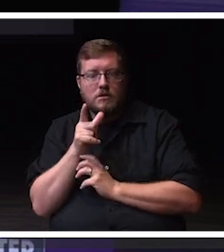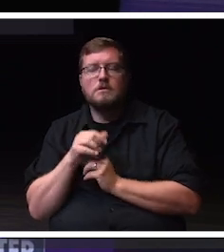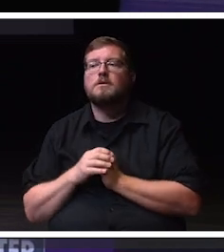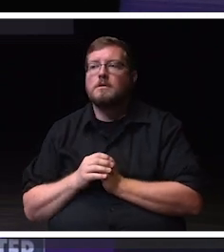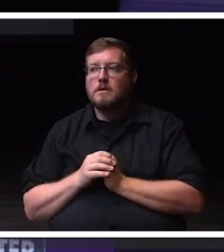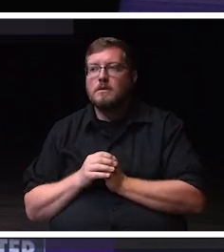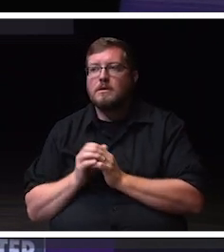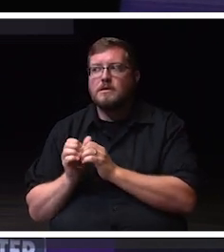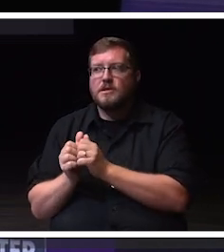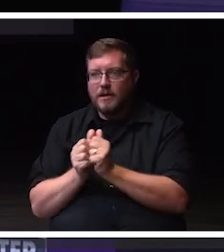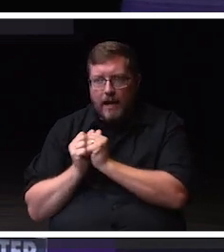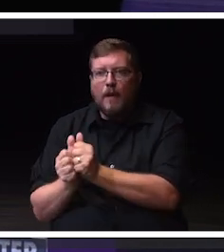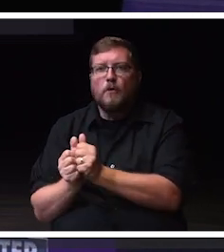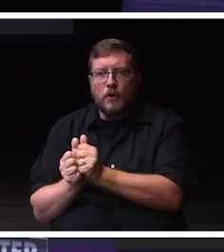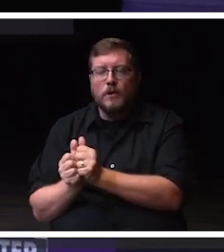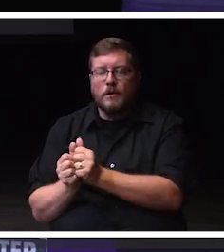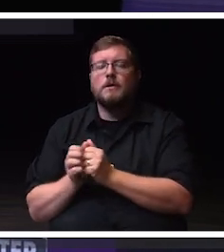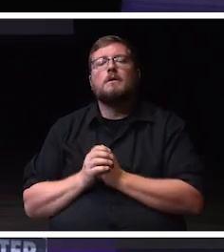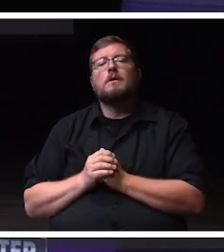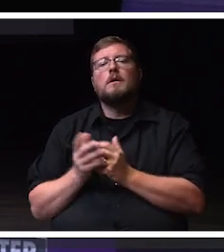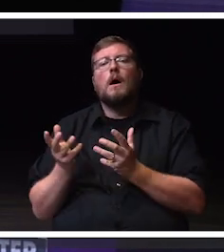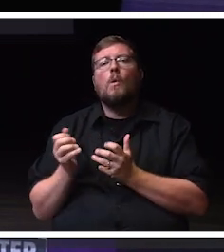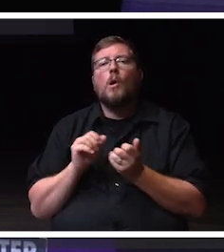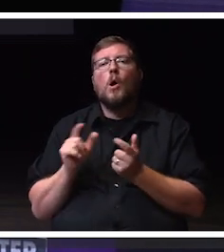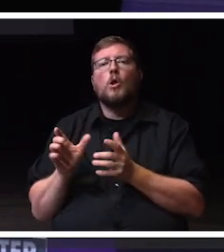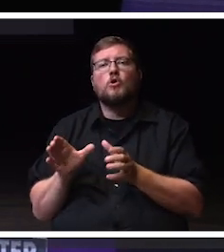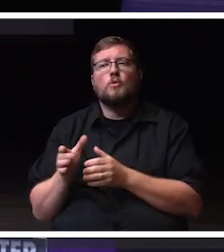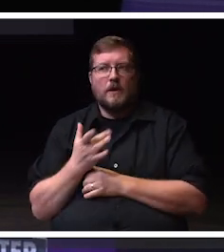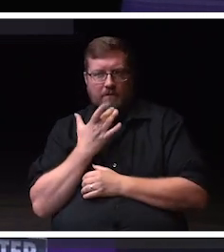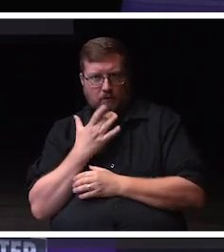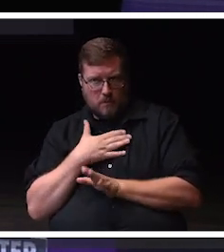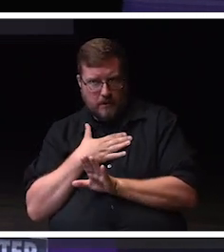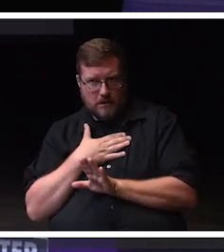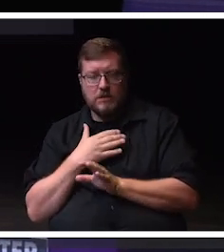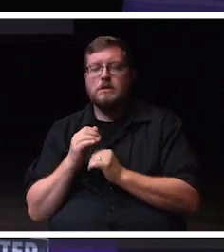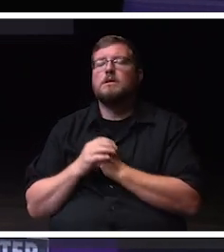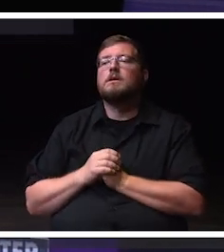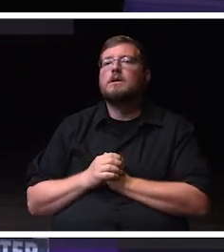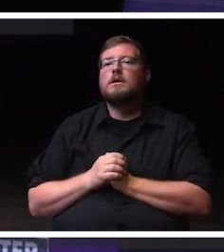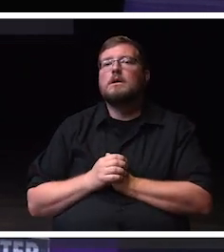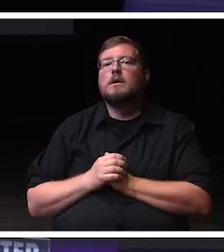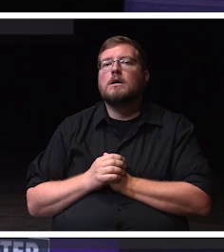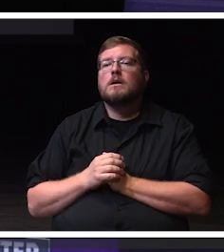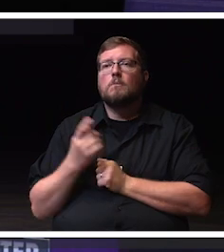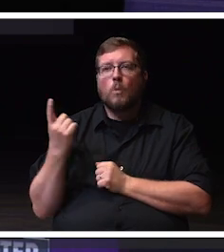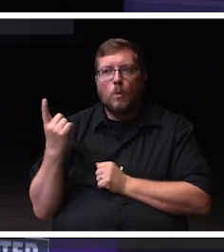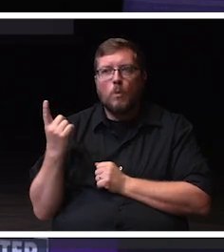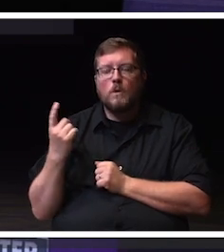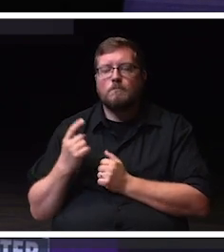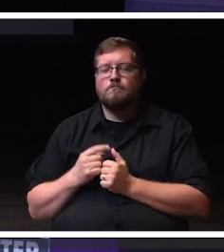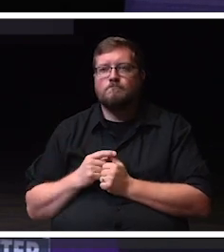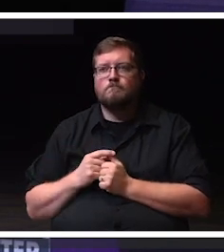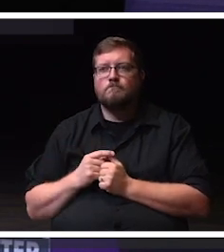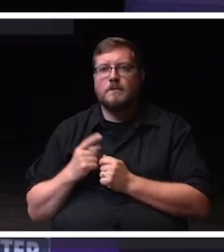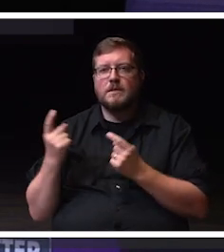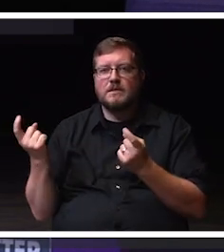And I want you to do me a favor. Number one, celebrate where we've come from.